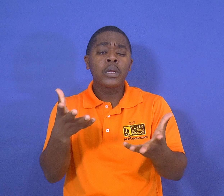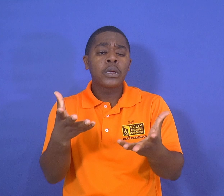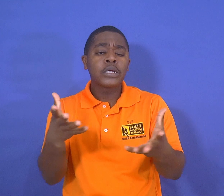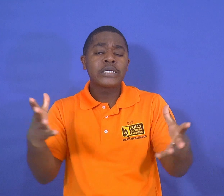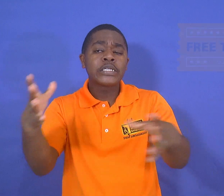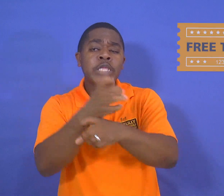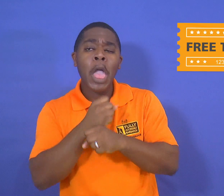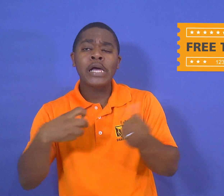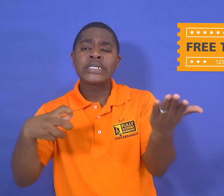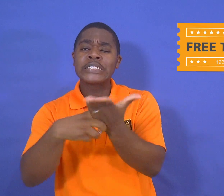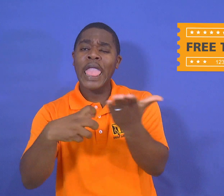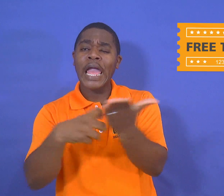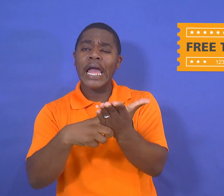how can you get your ticket